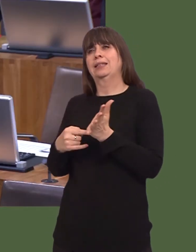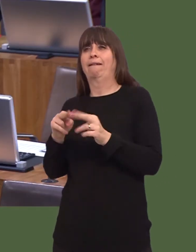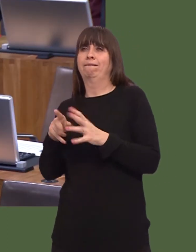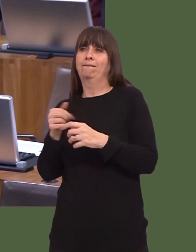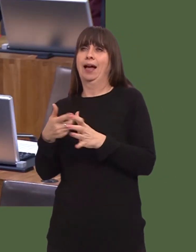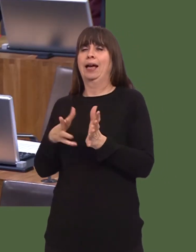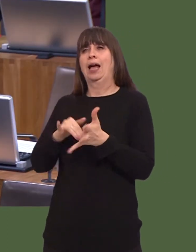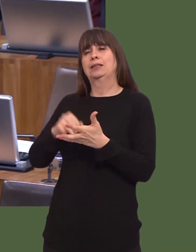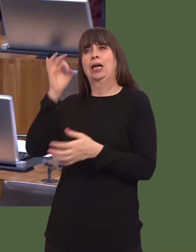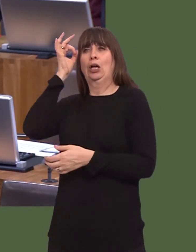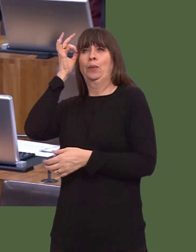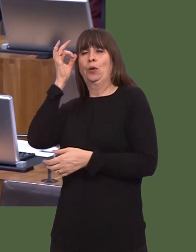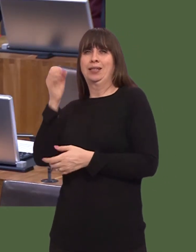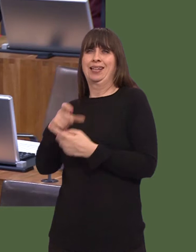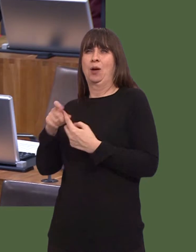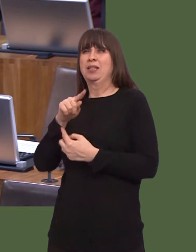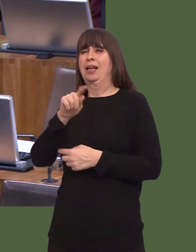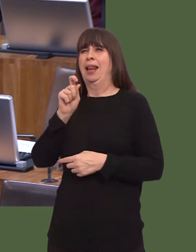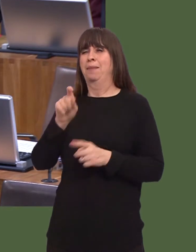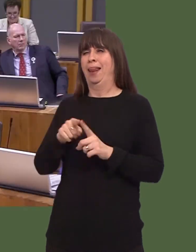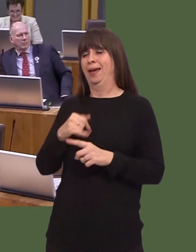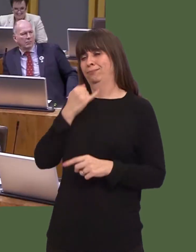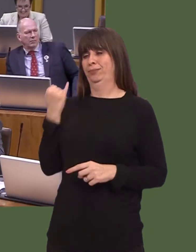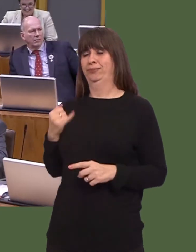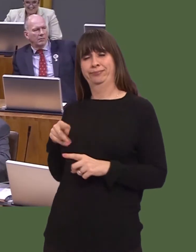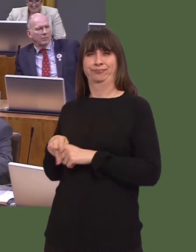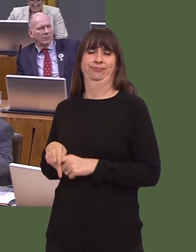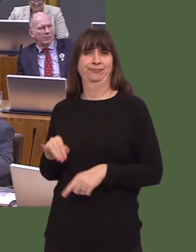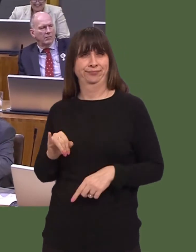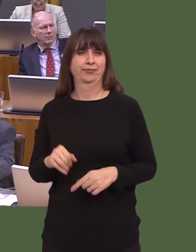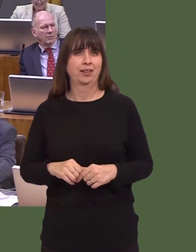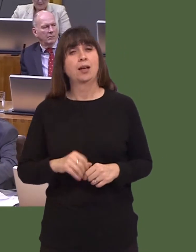But, he did make some interesting points about how the JMCs could be made more robust, with